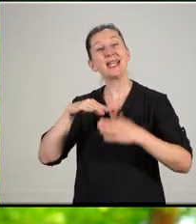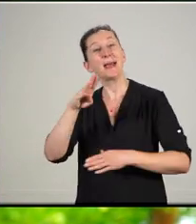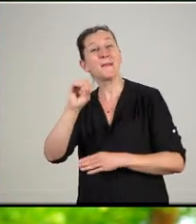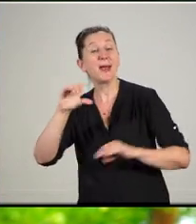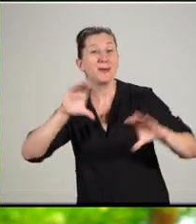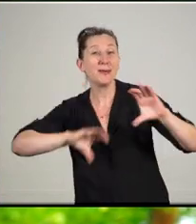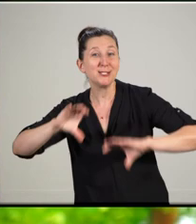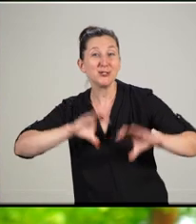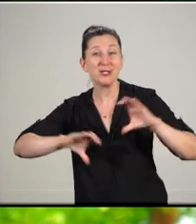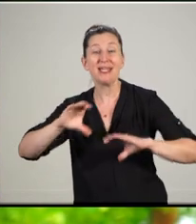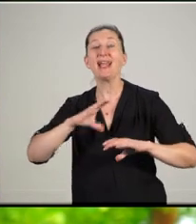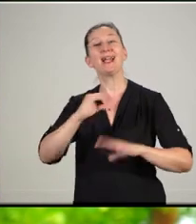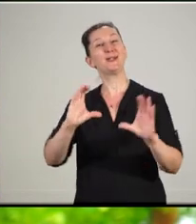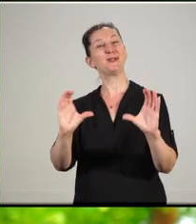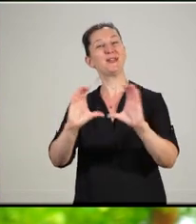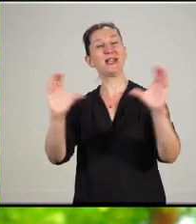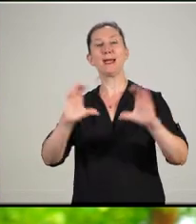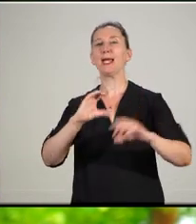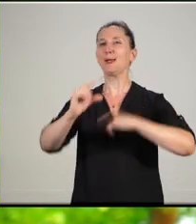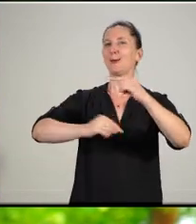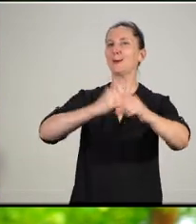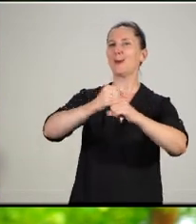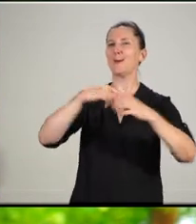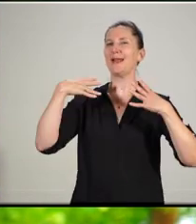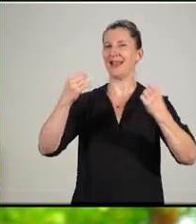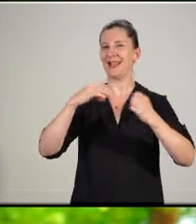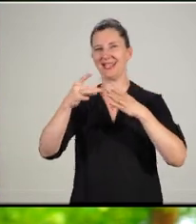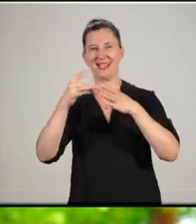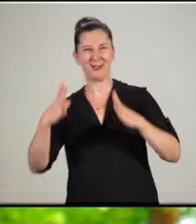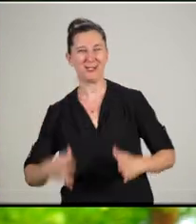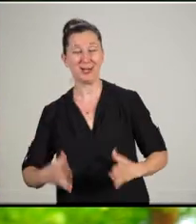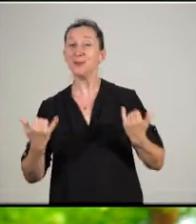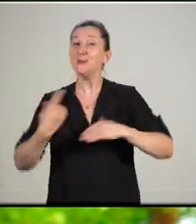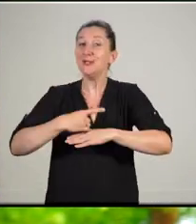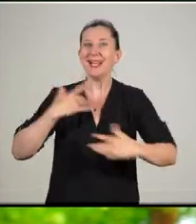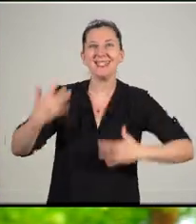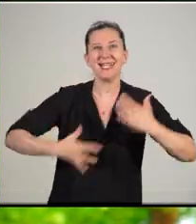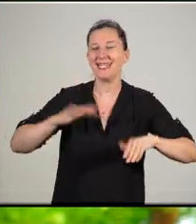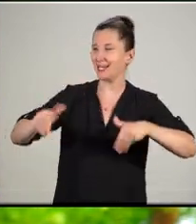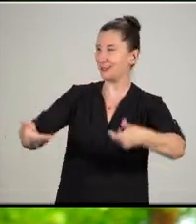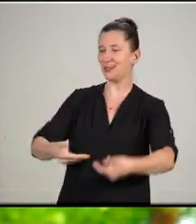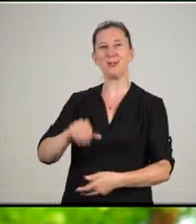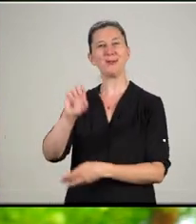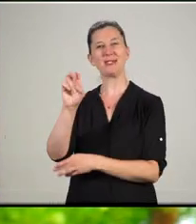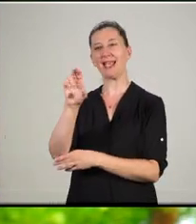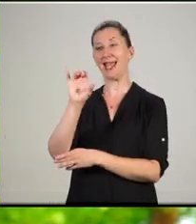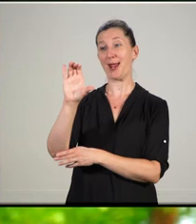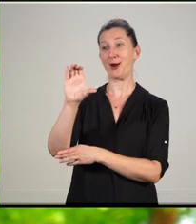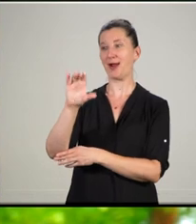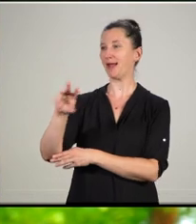and leadership. Today I'm excited to introduce you to Eric Wilcots, who was just named the Dean of the